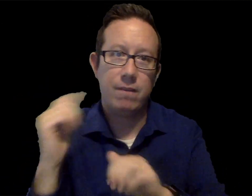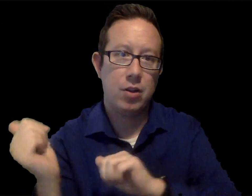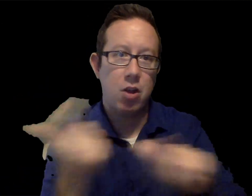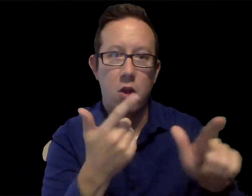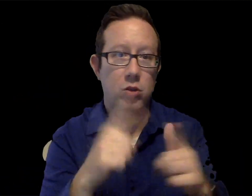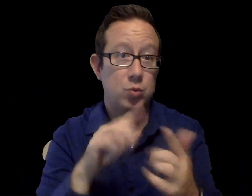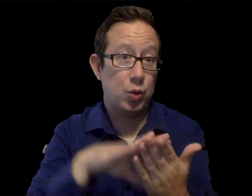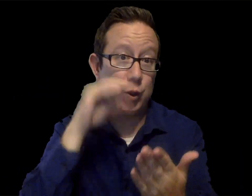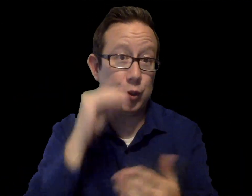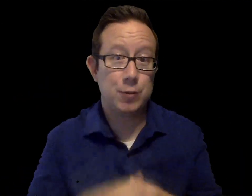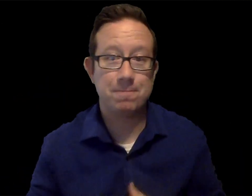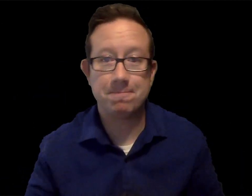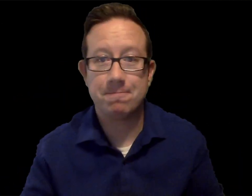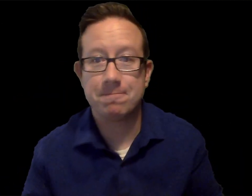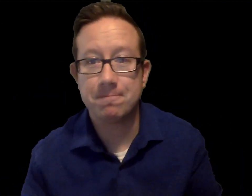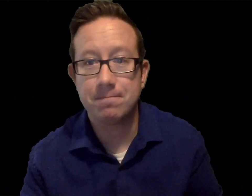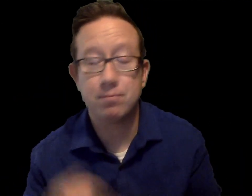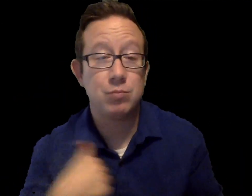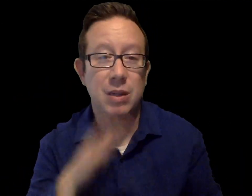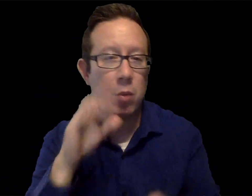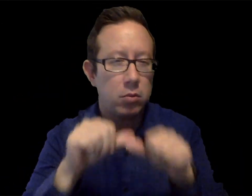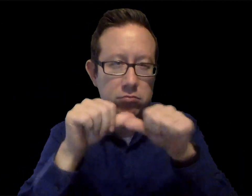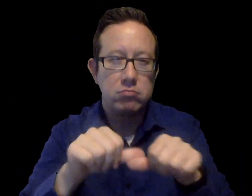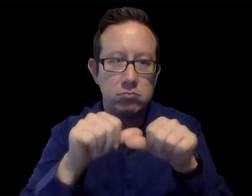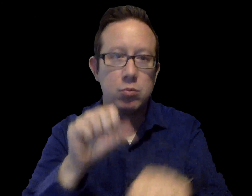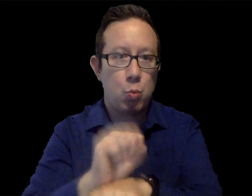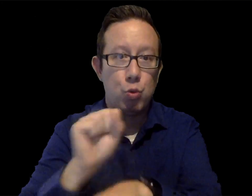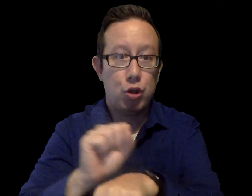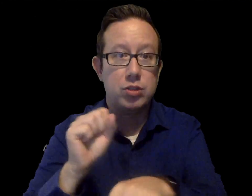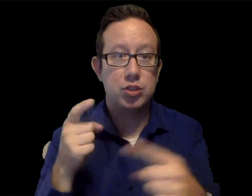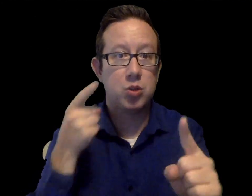We know that in-person instruction is what is best in order for all to learn.